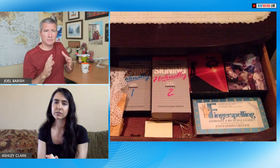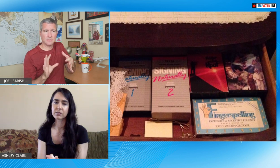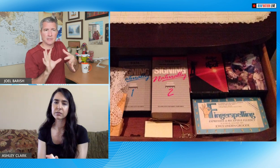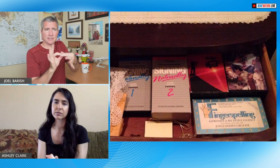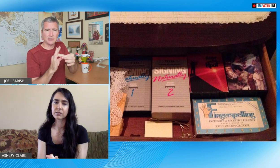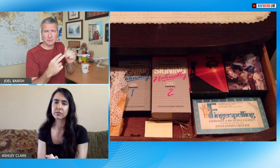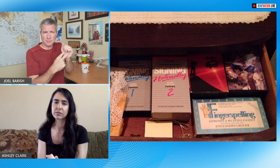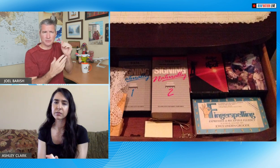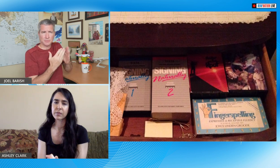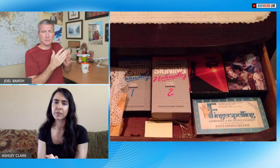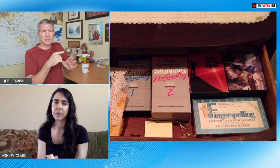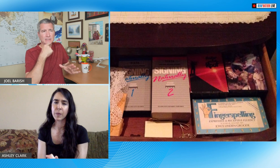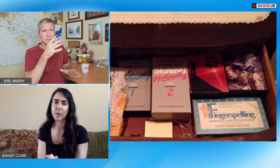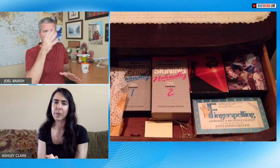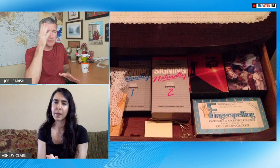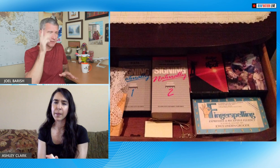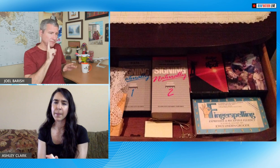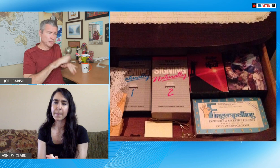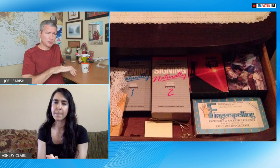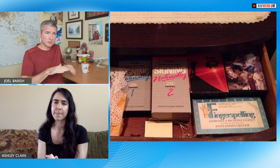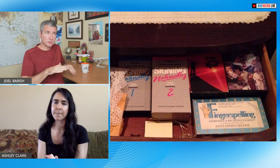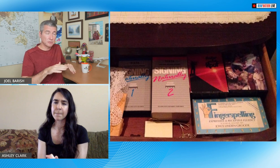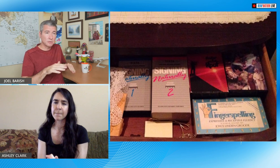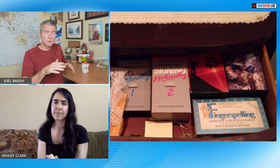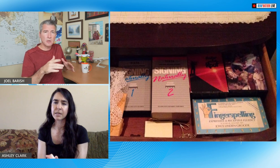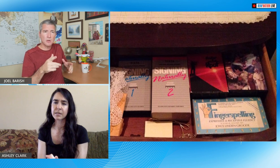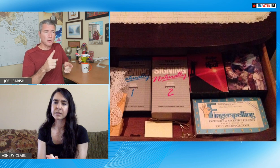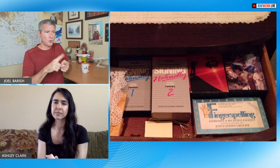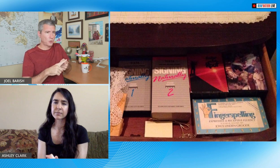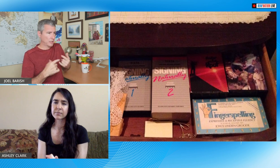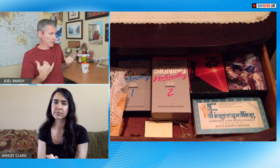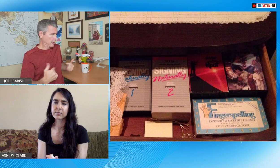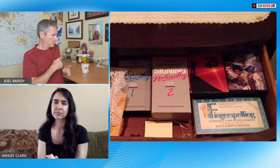this is to inspire connecting a bridge between deaf children and hearing